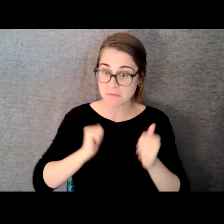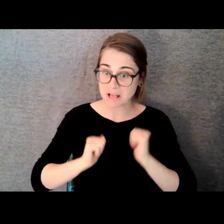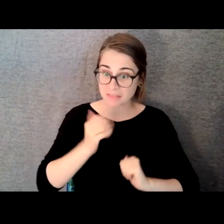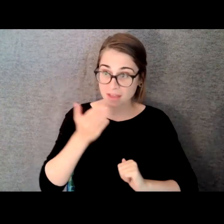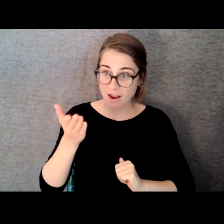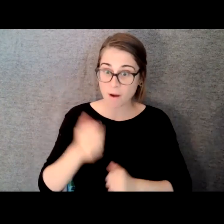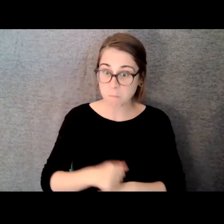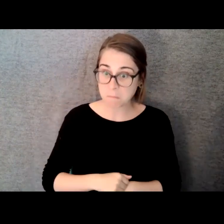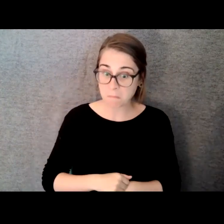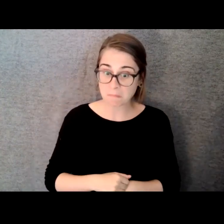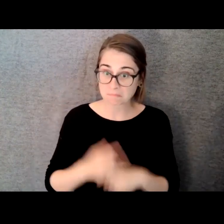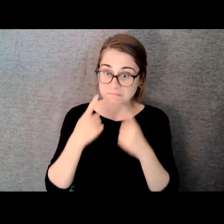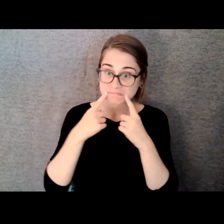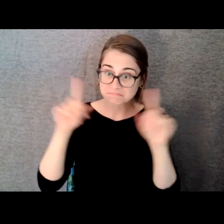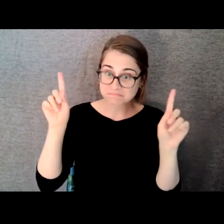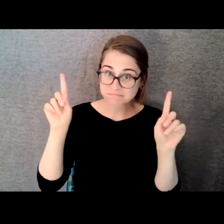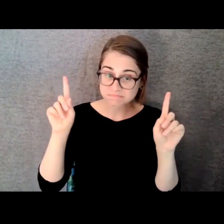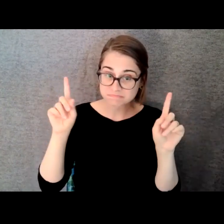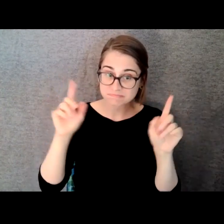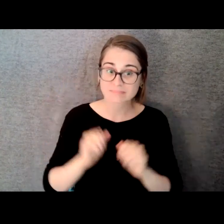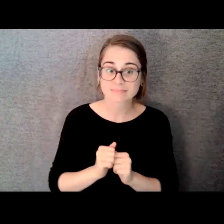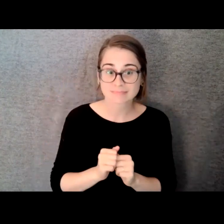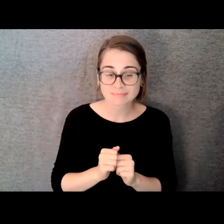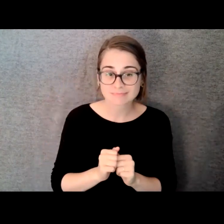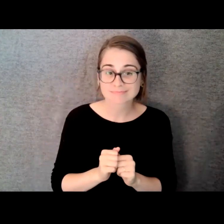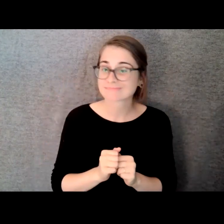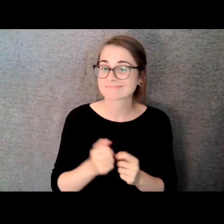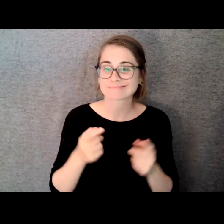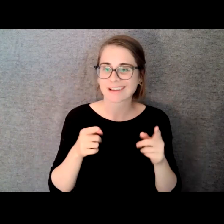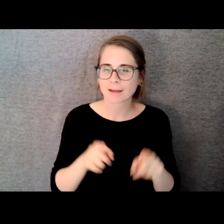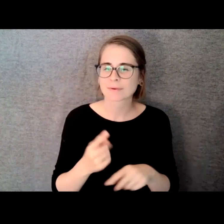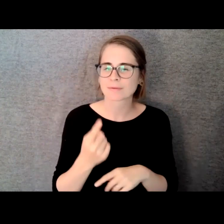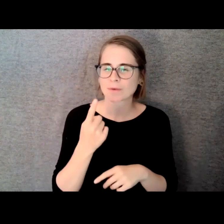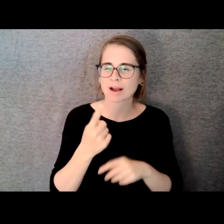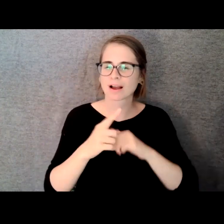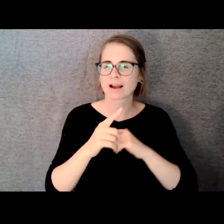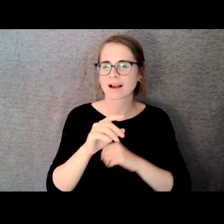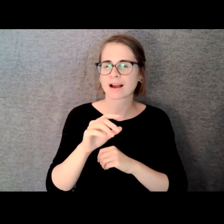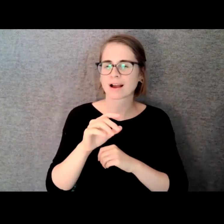And ultimately I was approached by a commercial producer who had had some pretty big successes